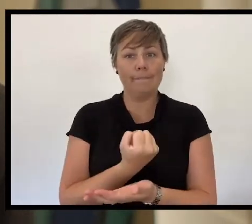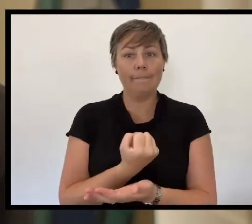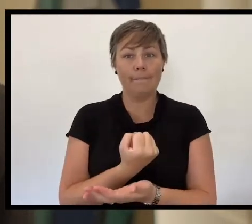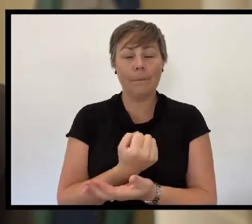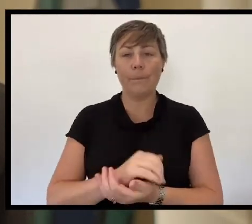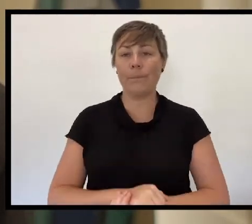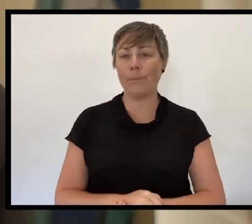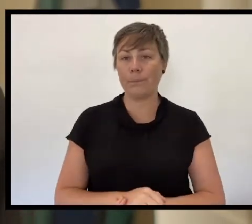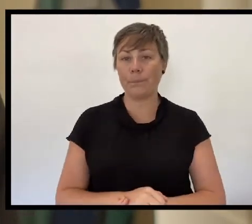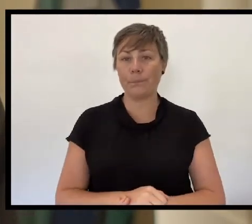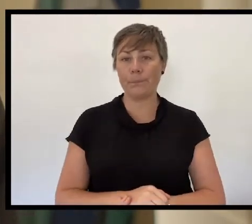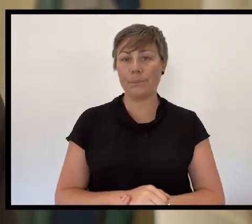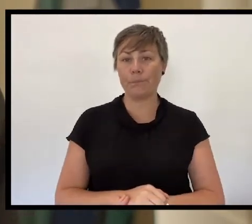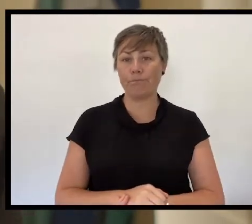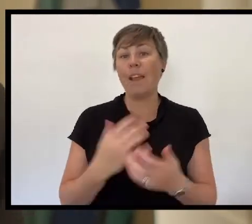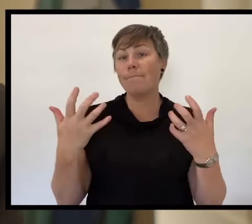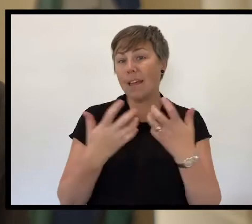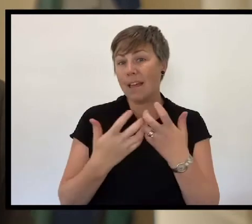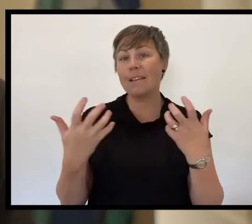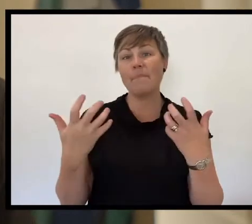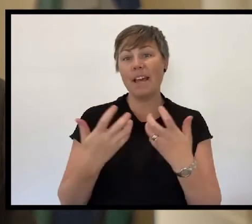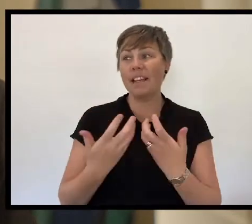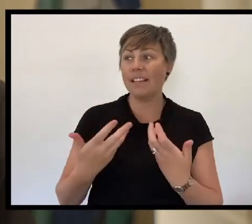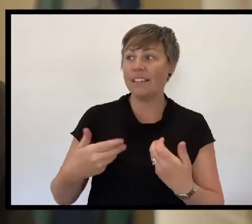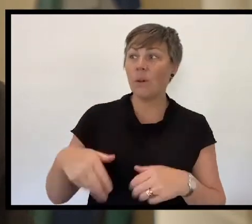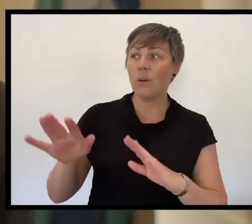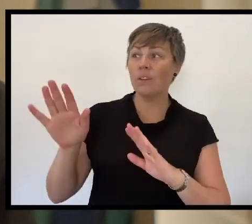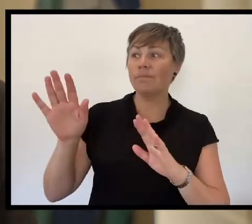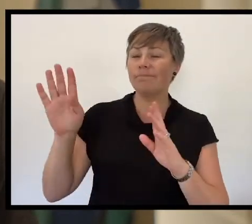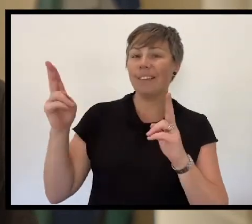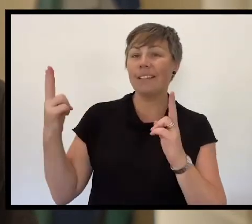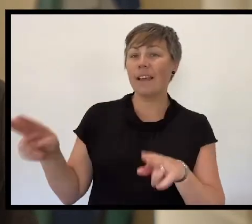Many of course have made the ultimate sacrifice on our behalves.